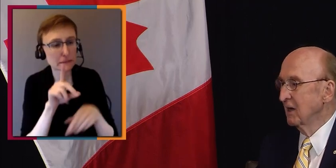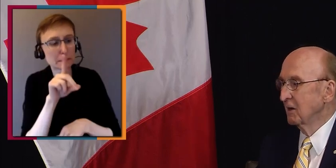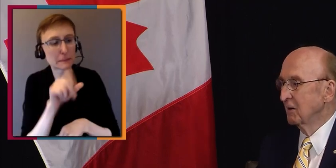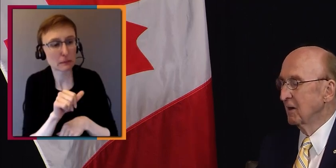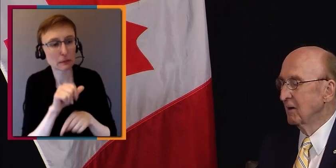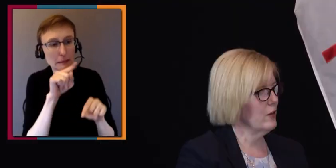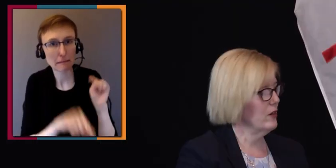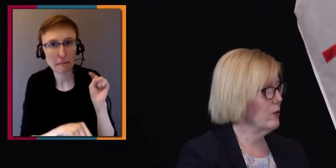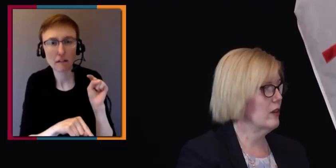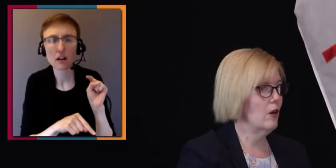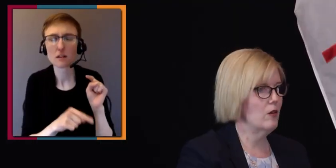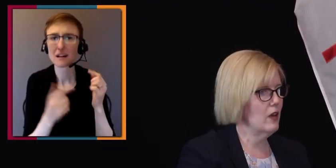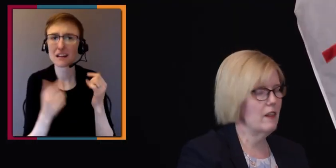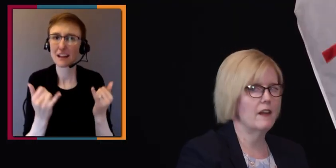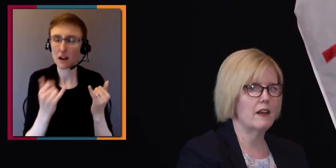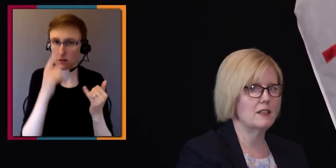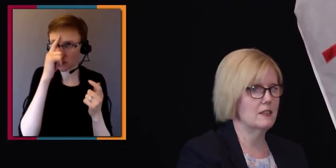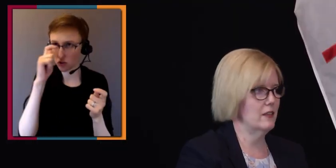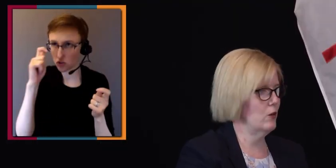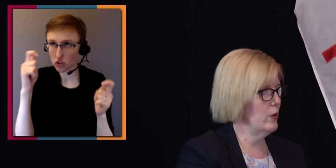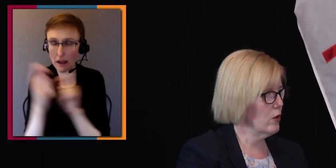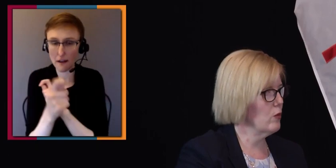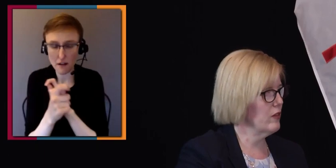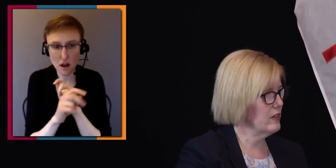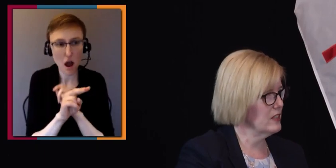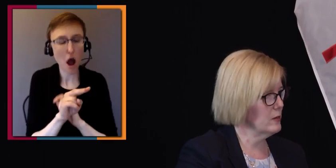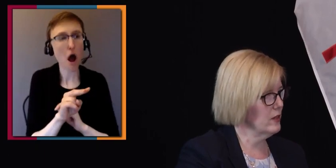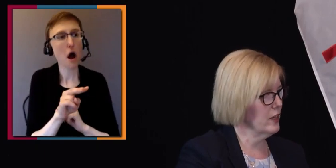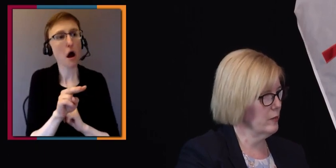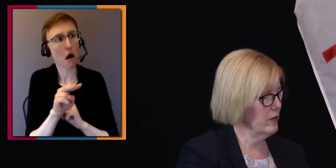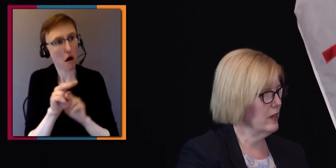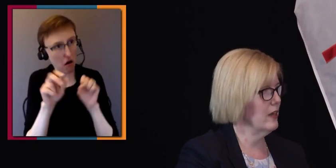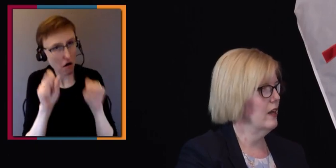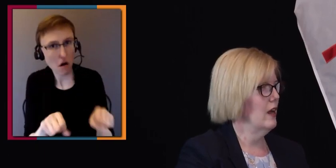Yeah, I don't think we do it alone. I think it's you know, we work with the disability community.